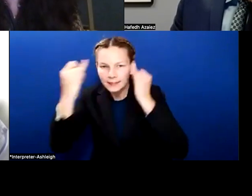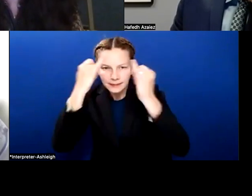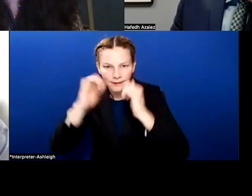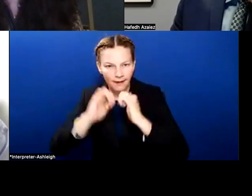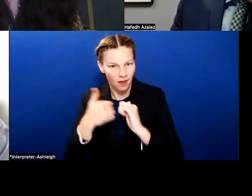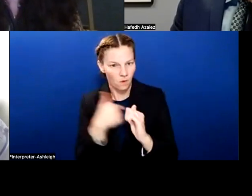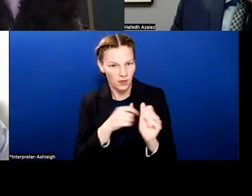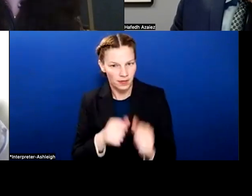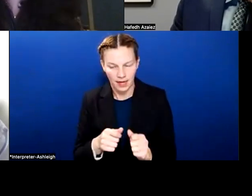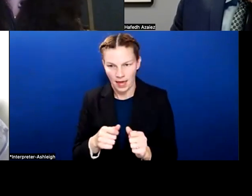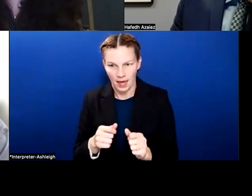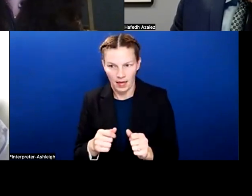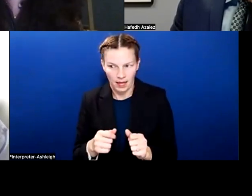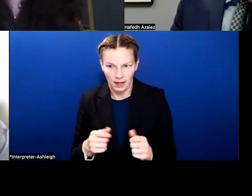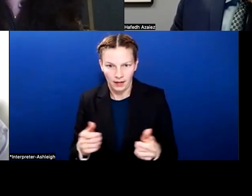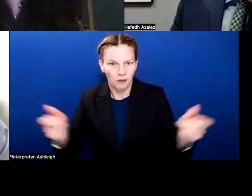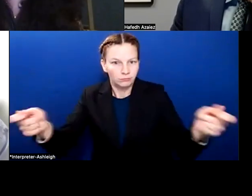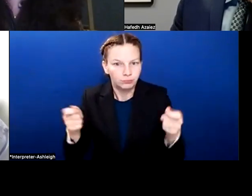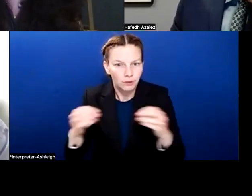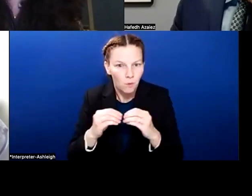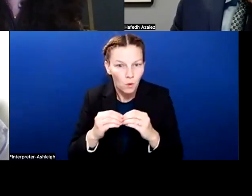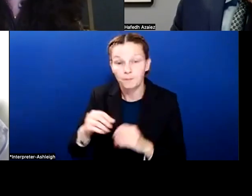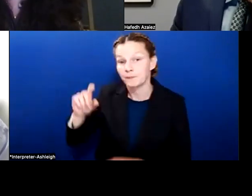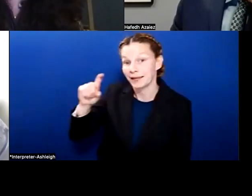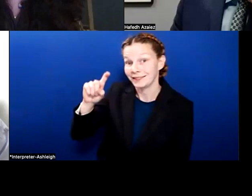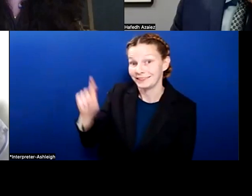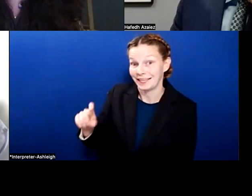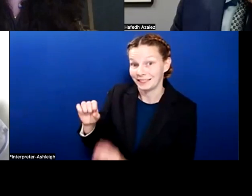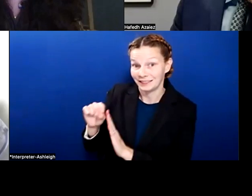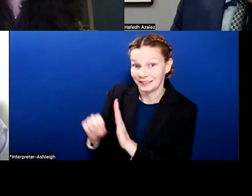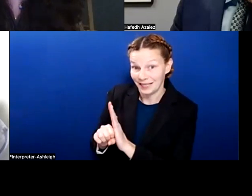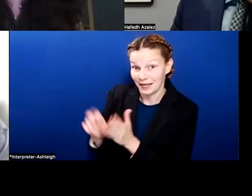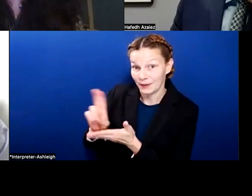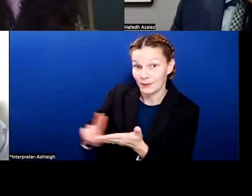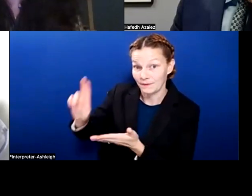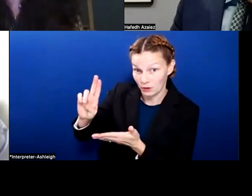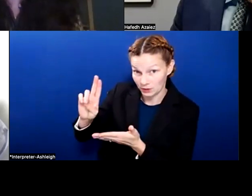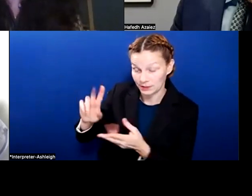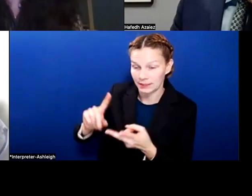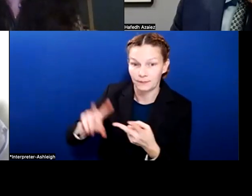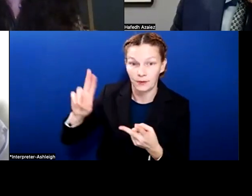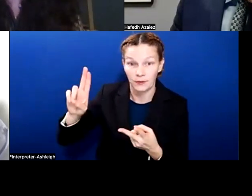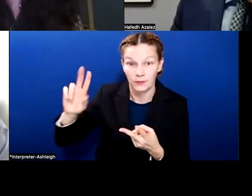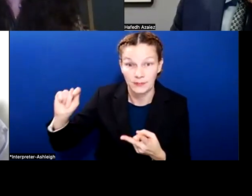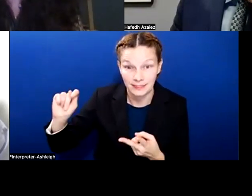We've got a really close partnership with Texas State as one of our university partners, but also UT. And we've had lots of conversations